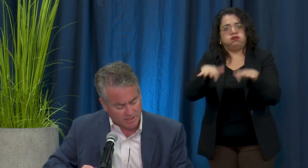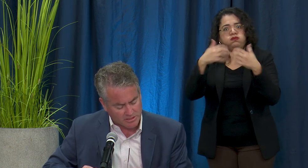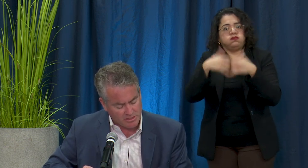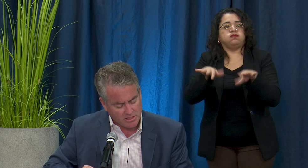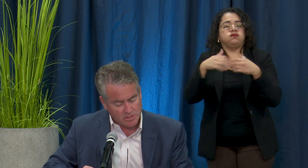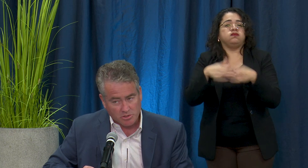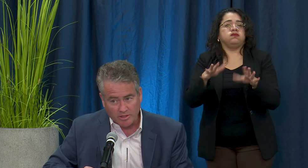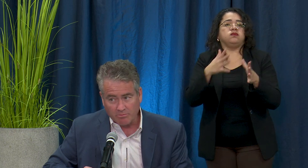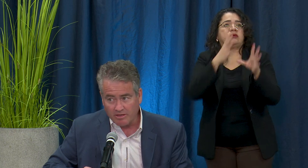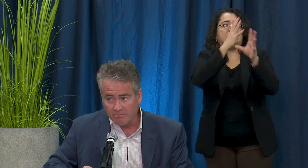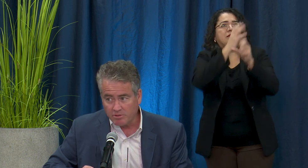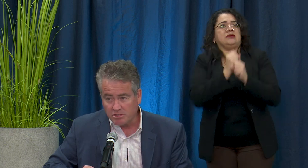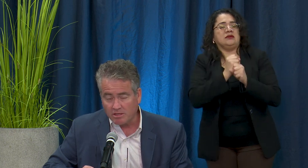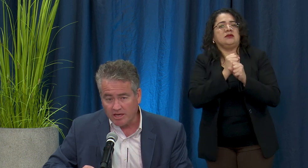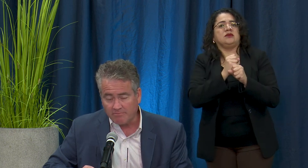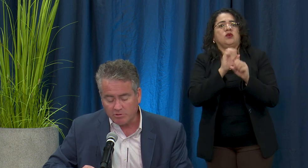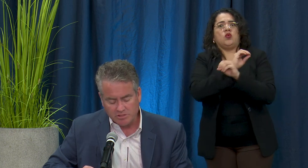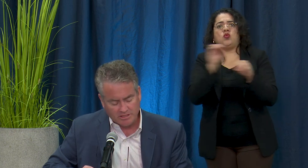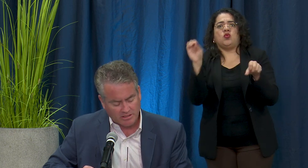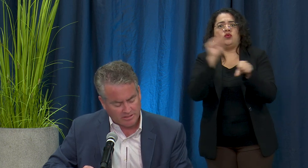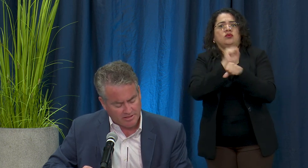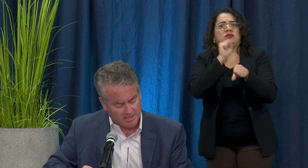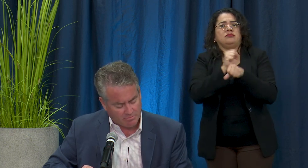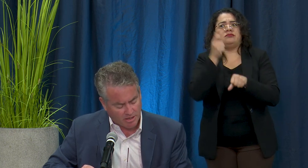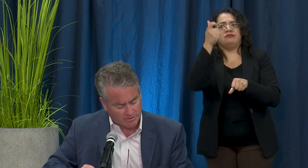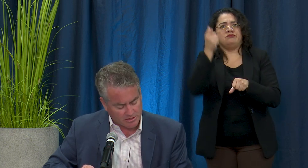checks so again we have pushed a lot of personnel into that department to